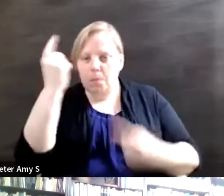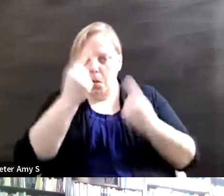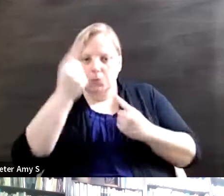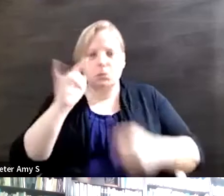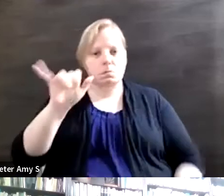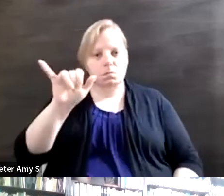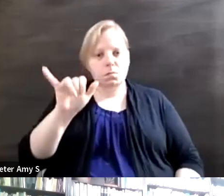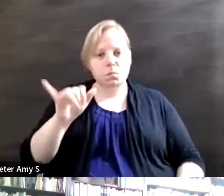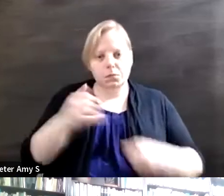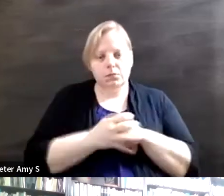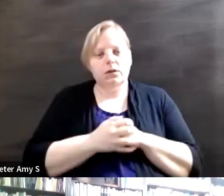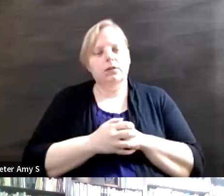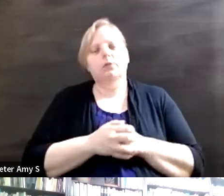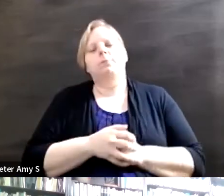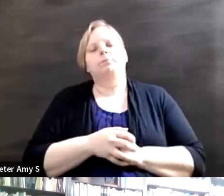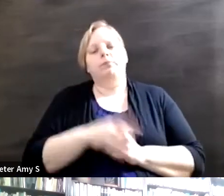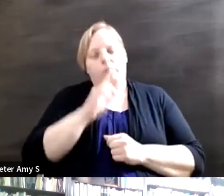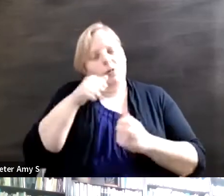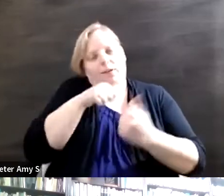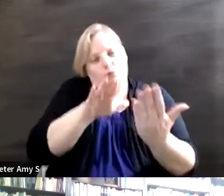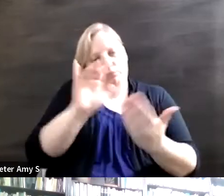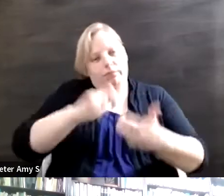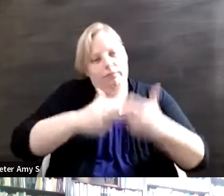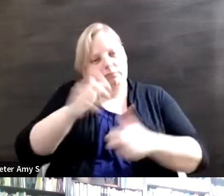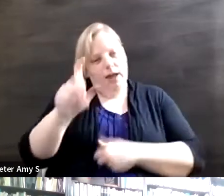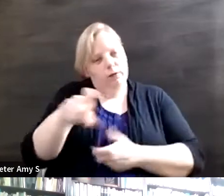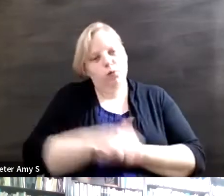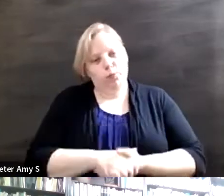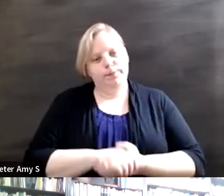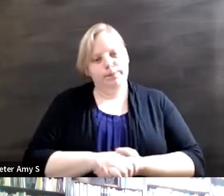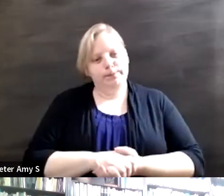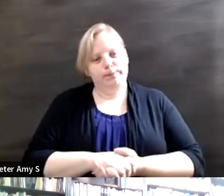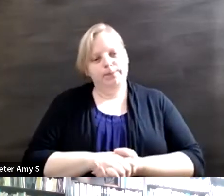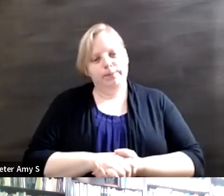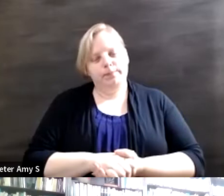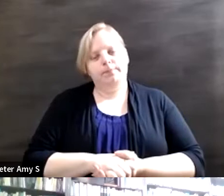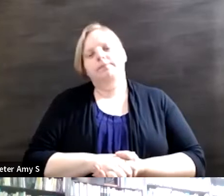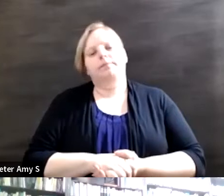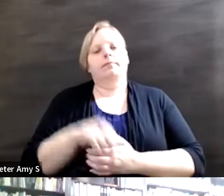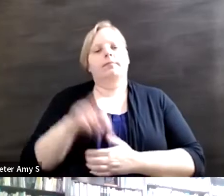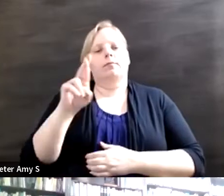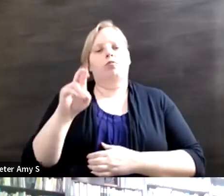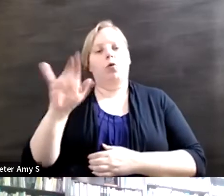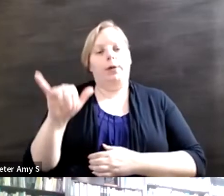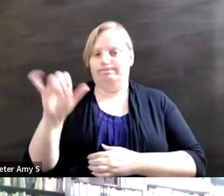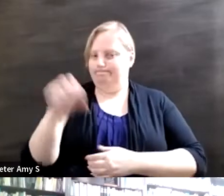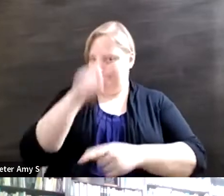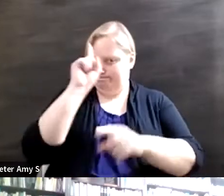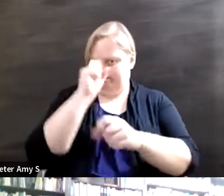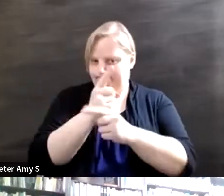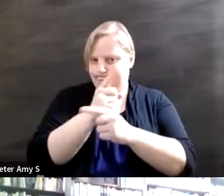we need to address those issues as well. Thank you, absolutely, and you know as the U.S. delegate